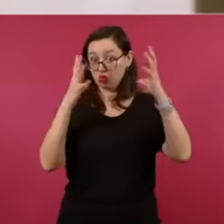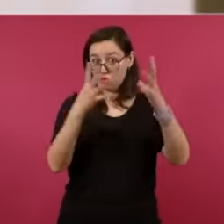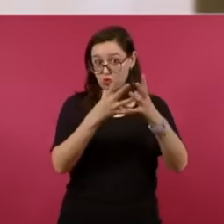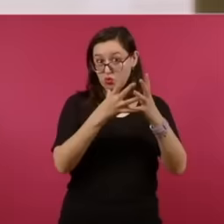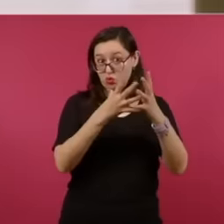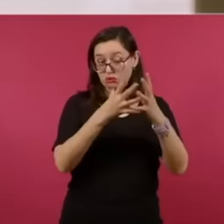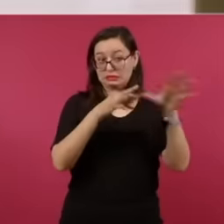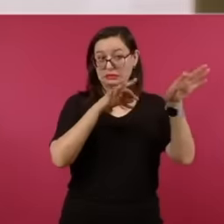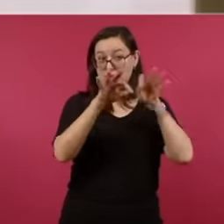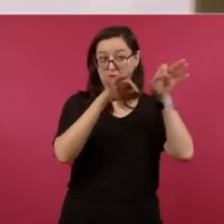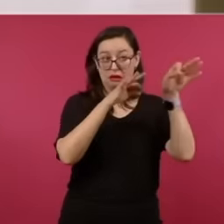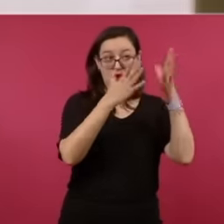in the whole